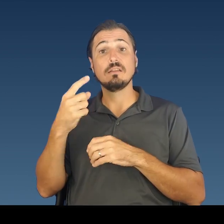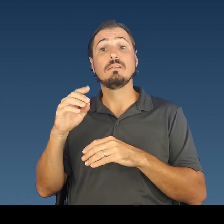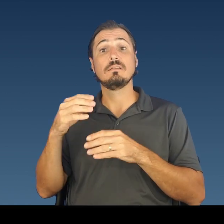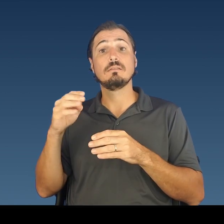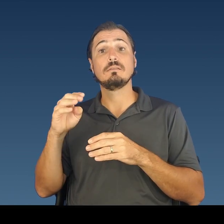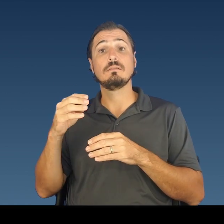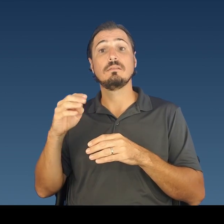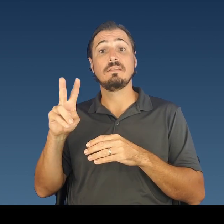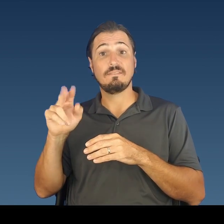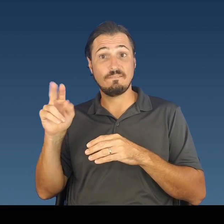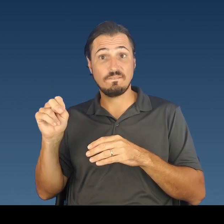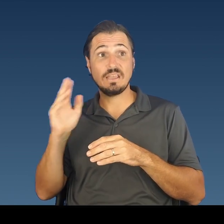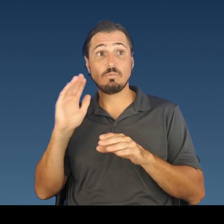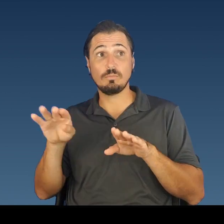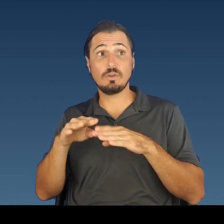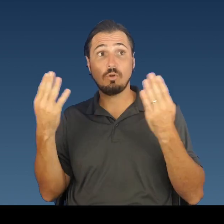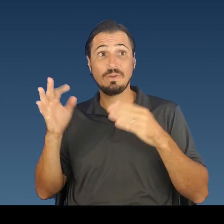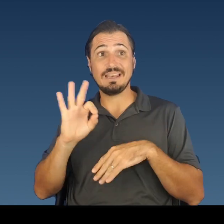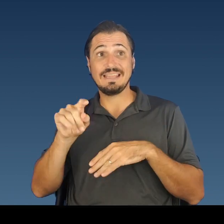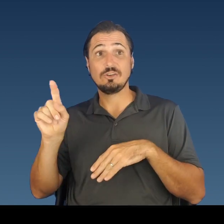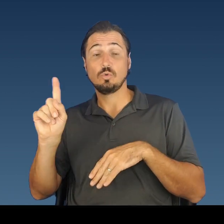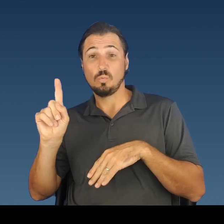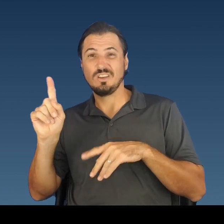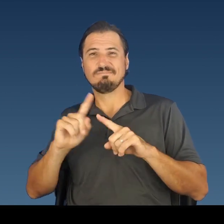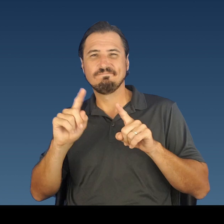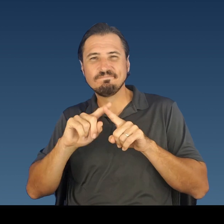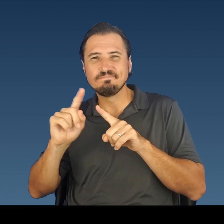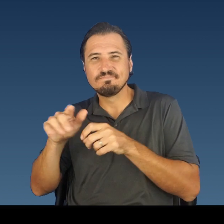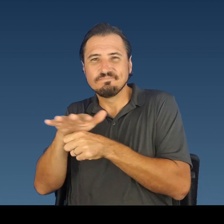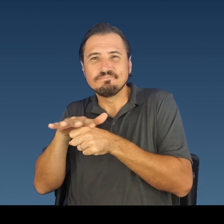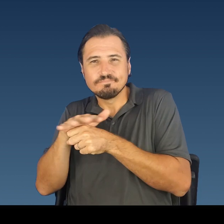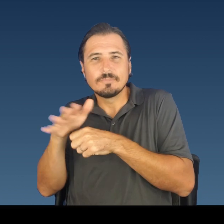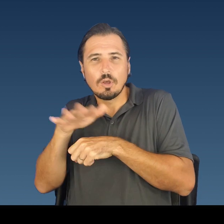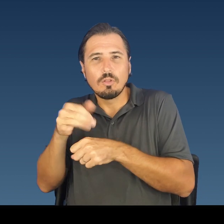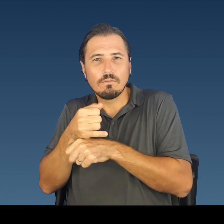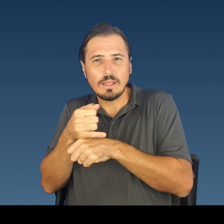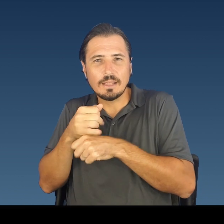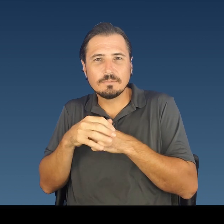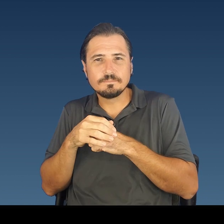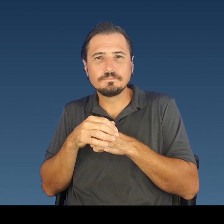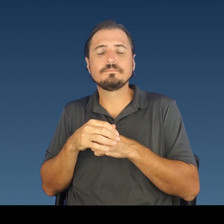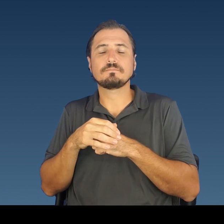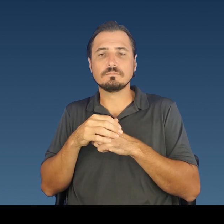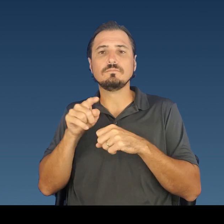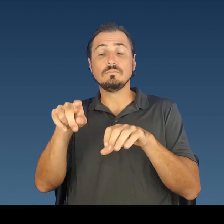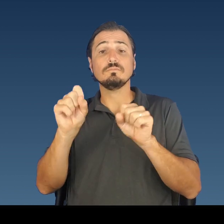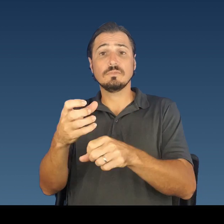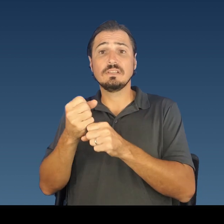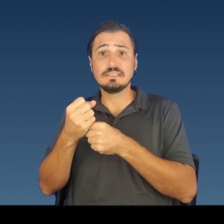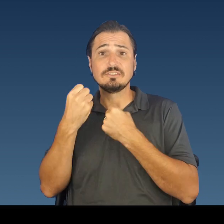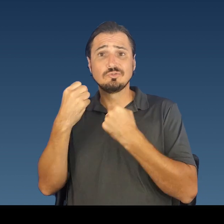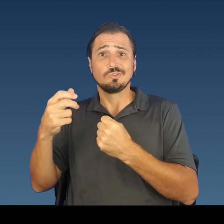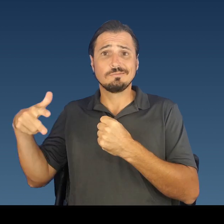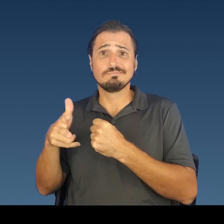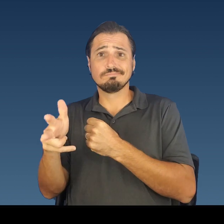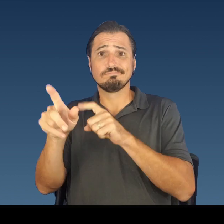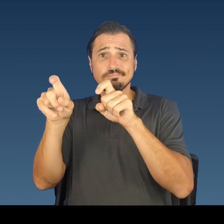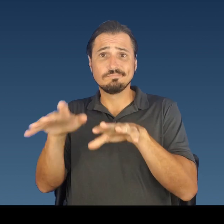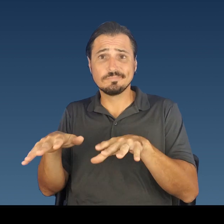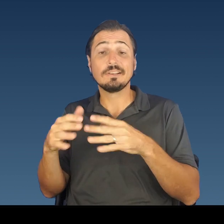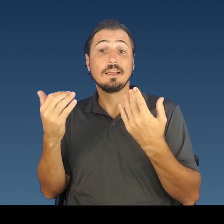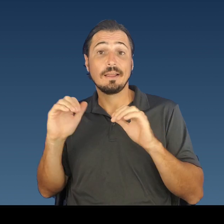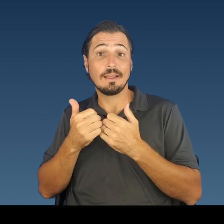Wednesday-Sunday from 9am to 1pm at designated neighborhood centers islandwide. You can also get a drive-up test by contacting your doctor’s office